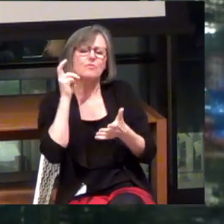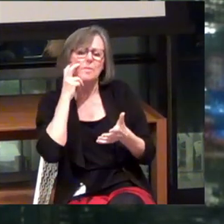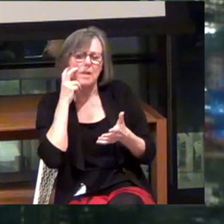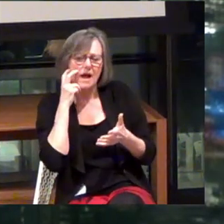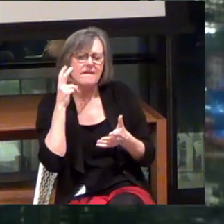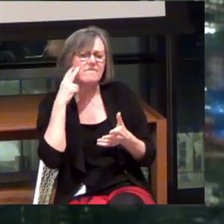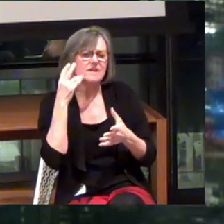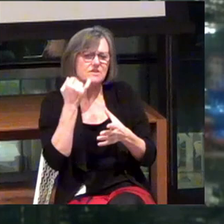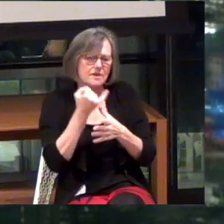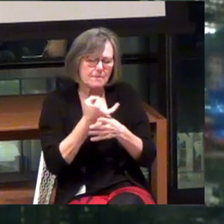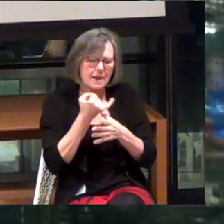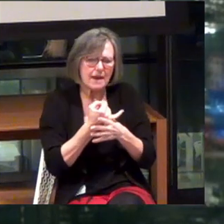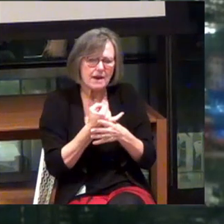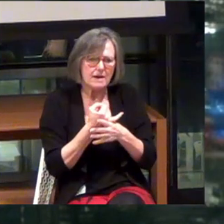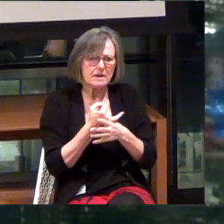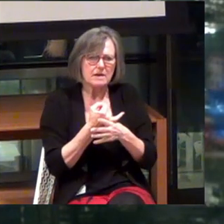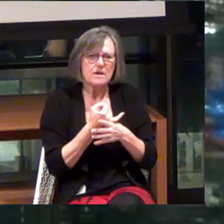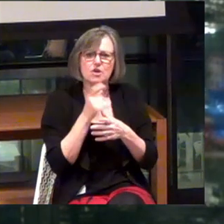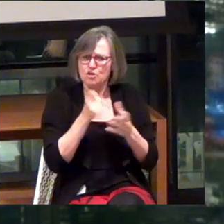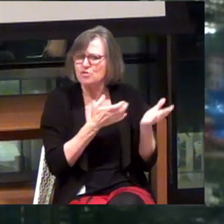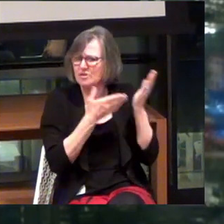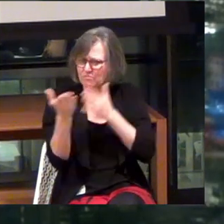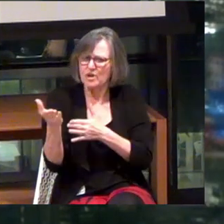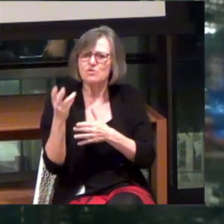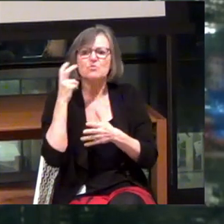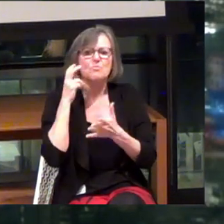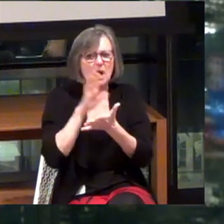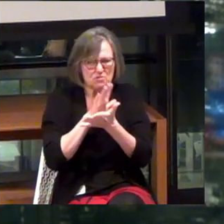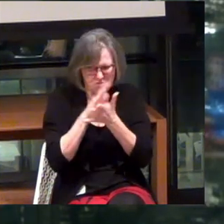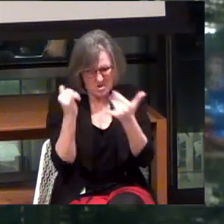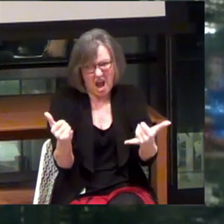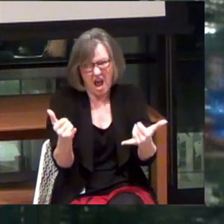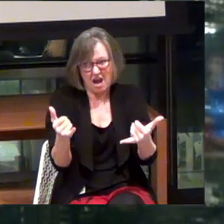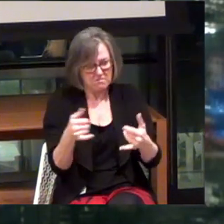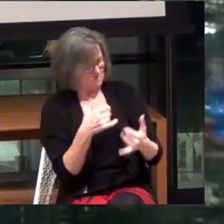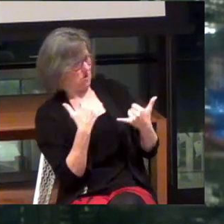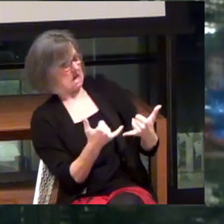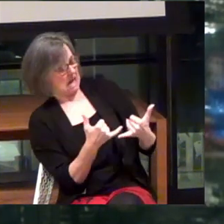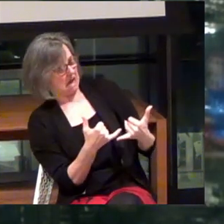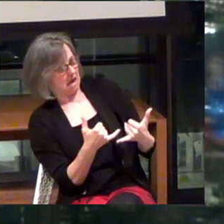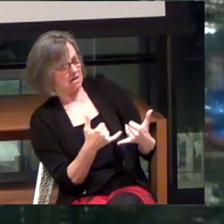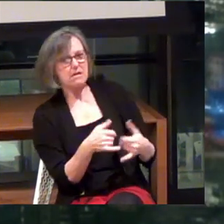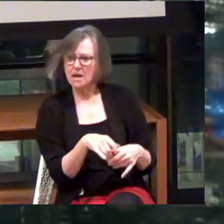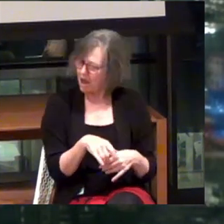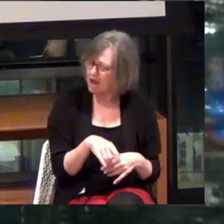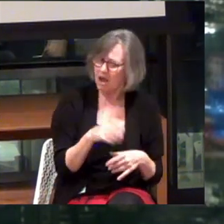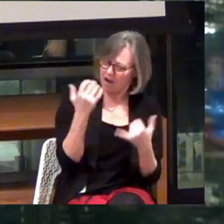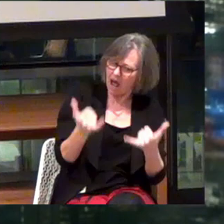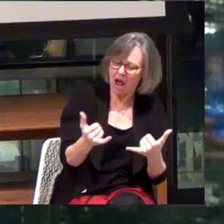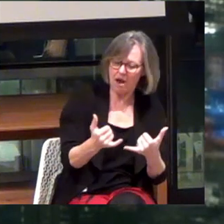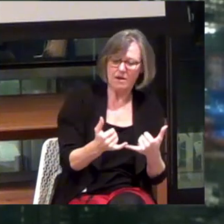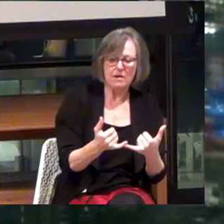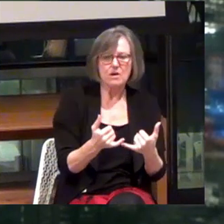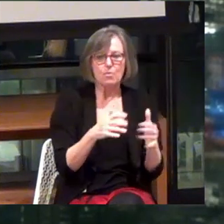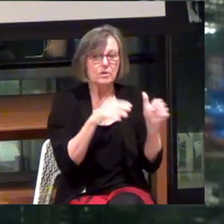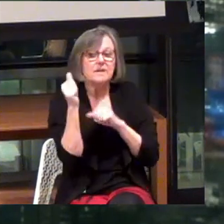You should take this to the blind school right now. Right now, right now? We're about to leave tomorrow.